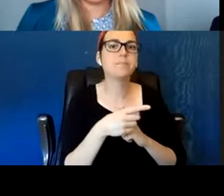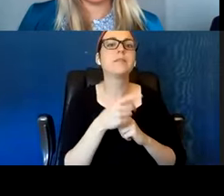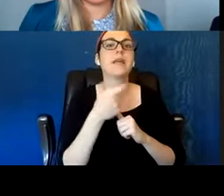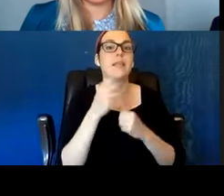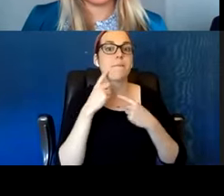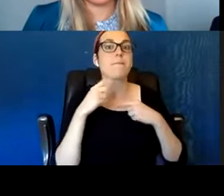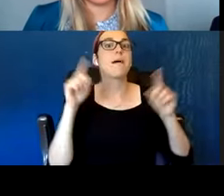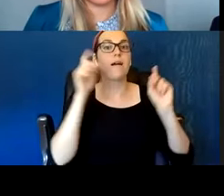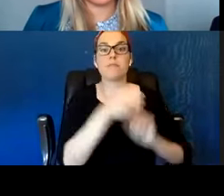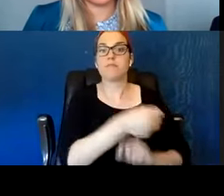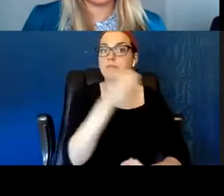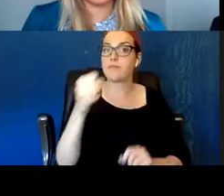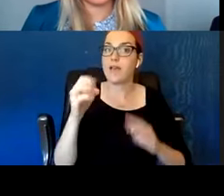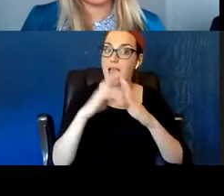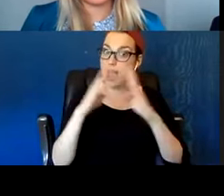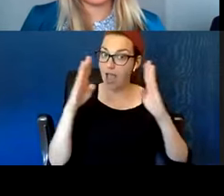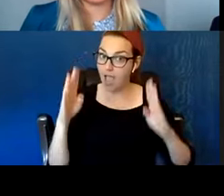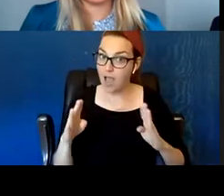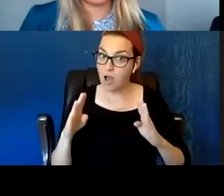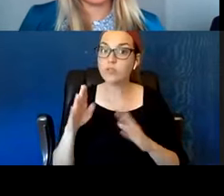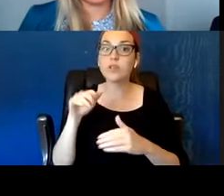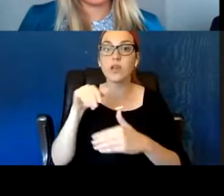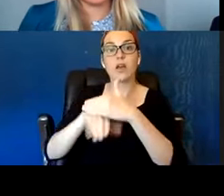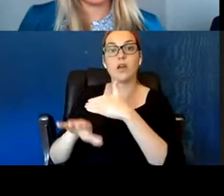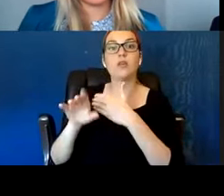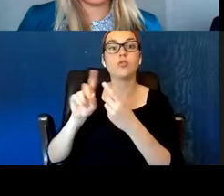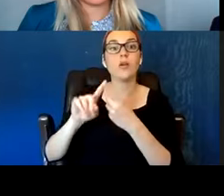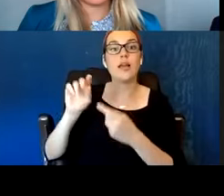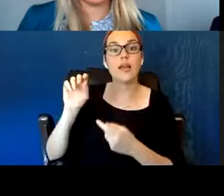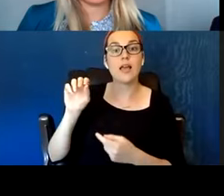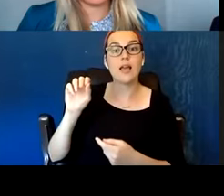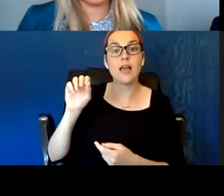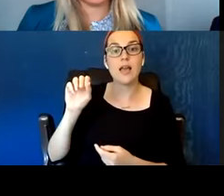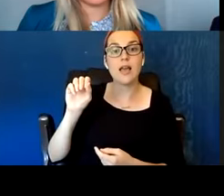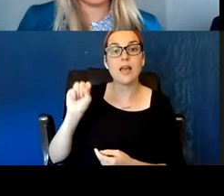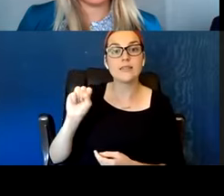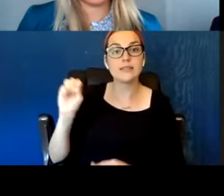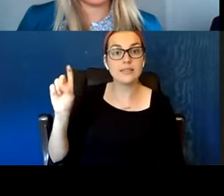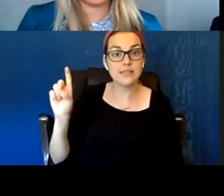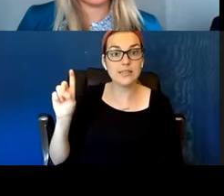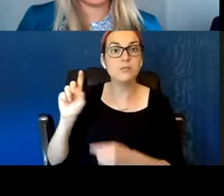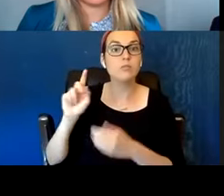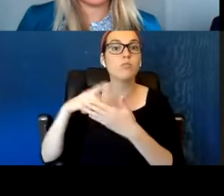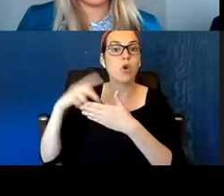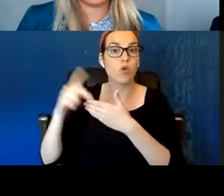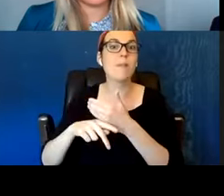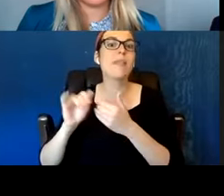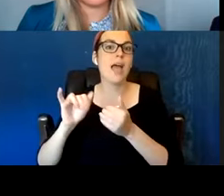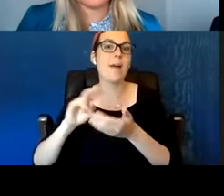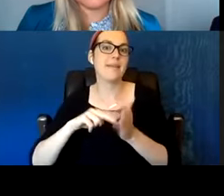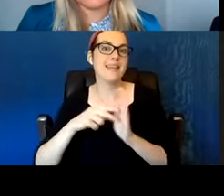He got an FSP program, which is a triage of providers and we've not seen him again.